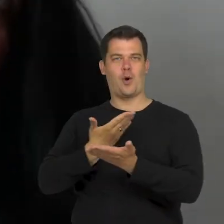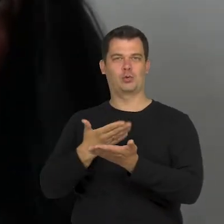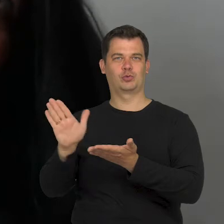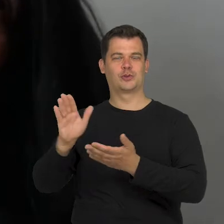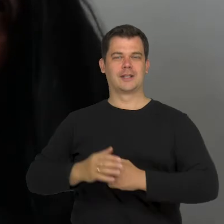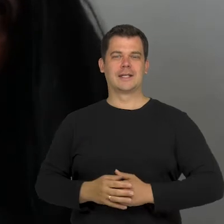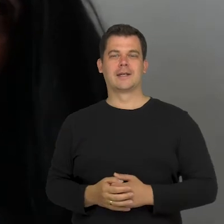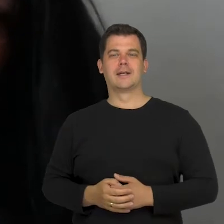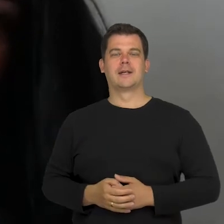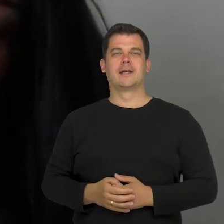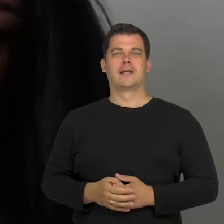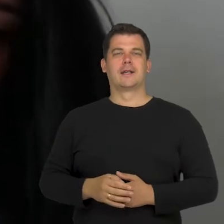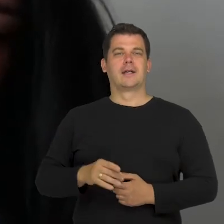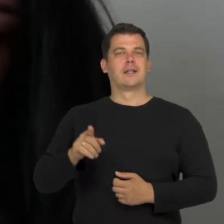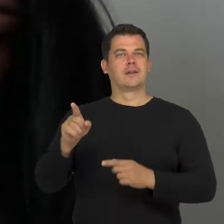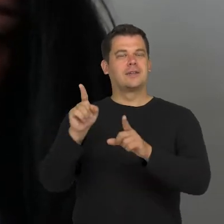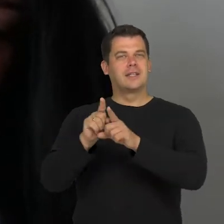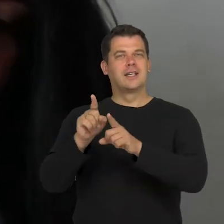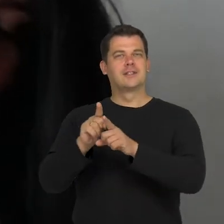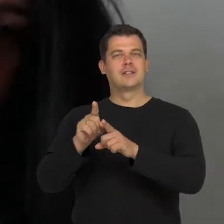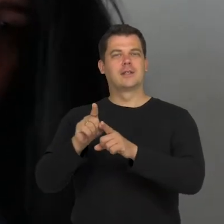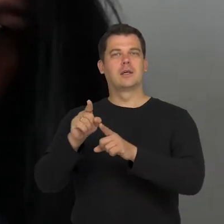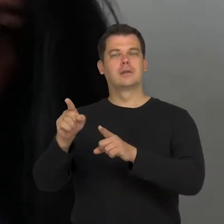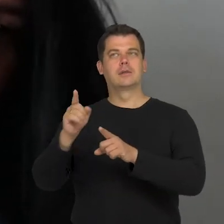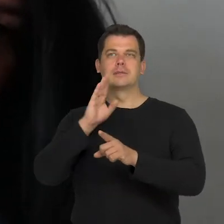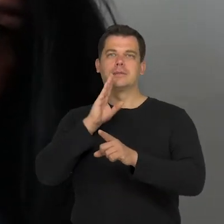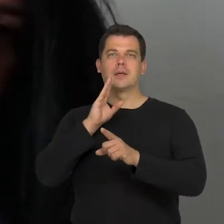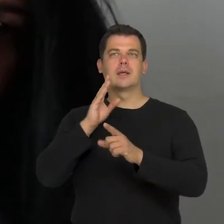I think that exposure is insanely important.